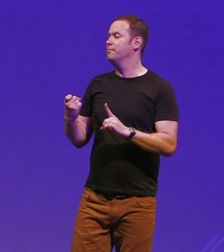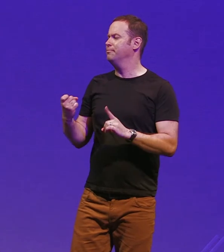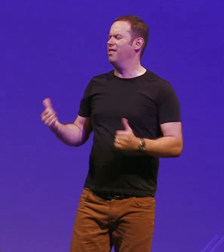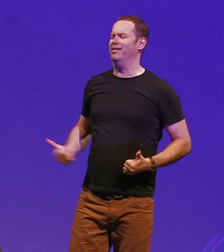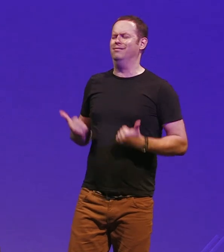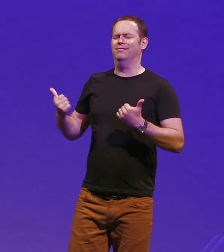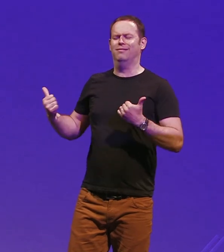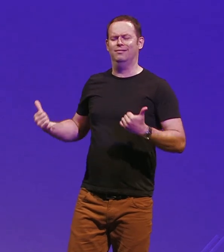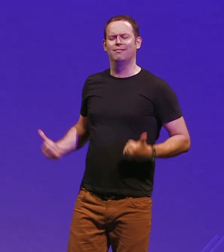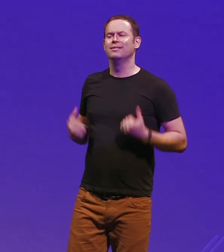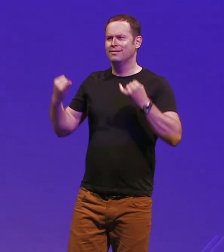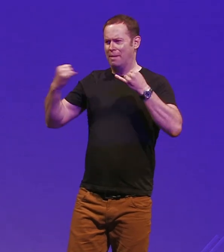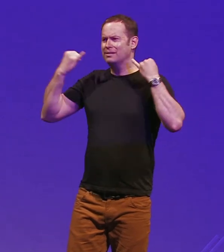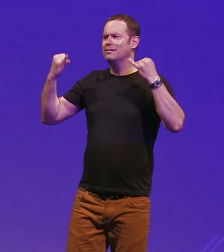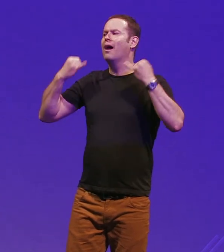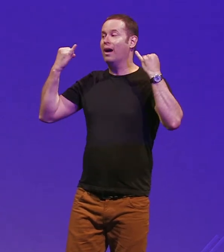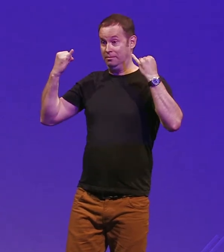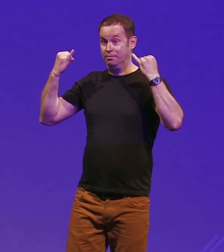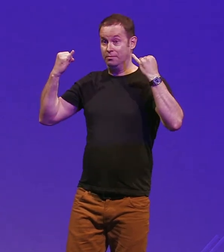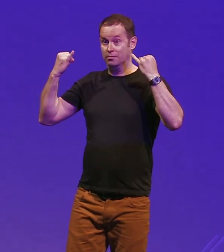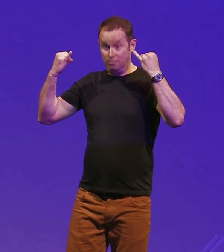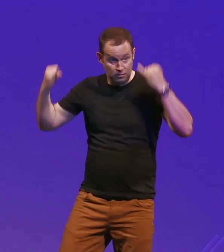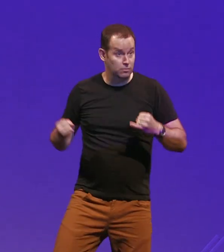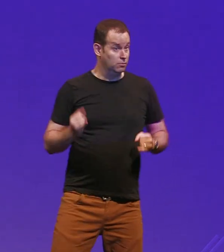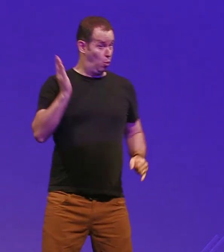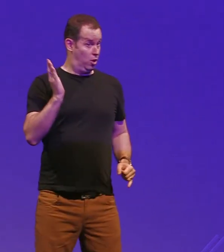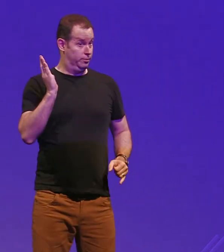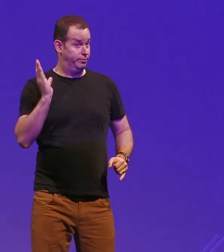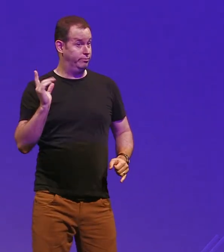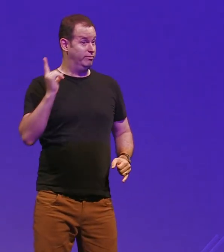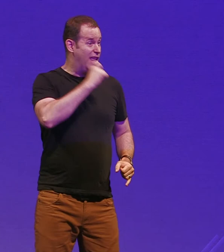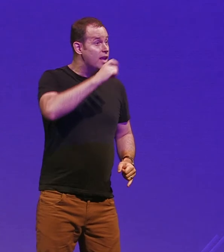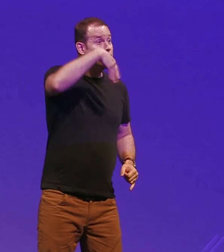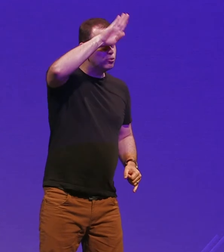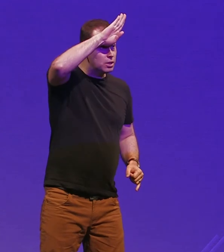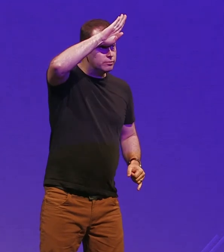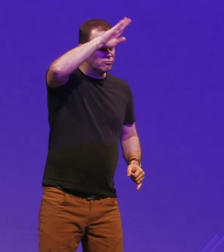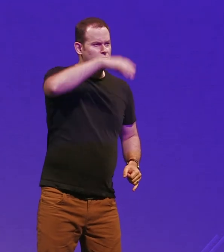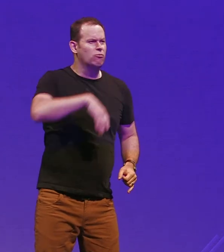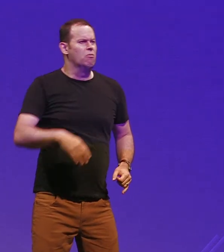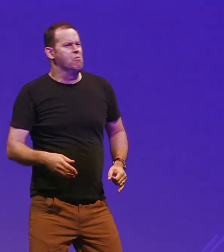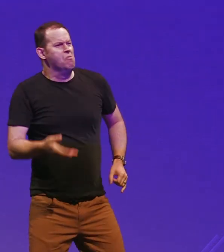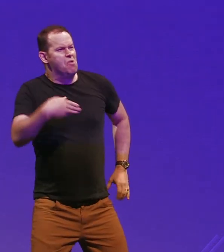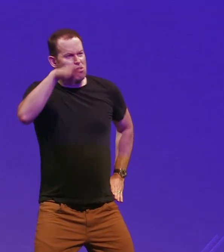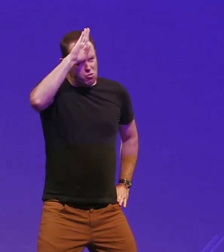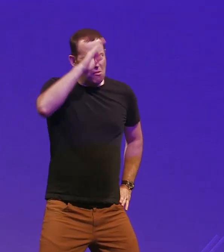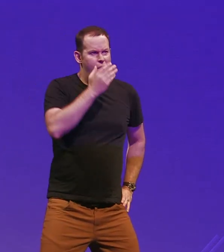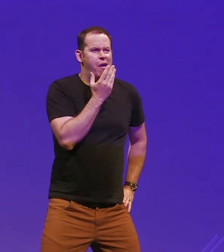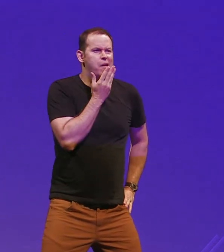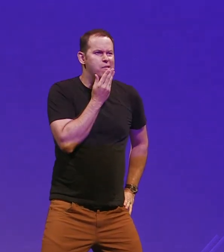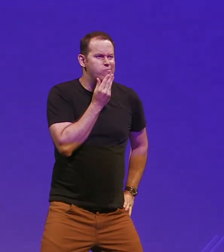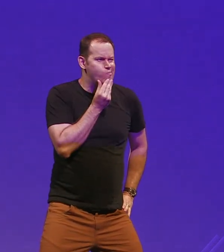I'm from there's plenty of pasta so the waiter asks the Cuban